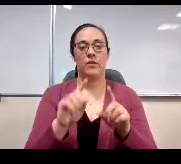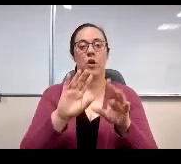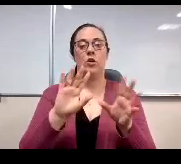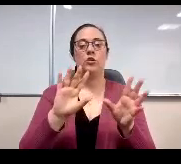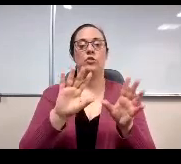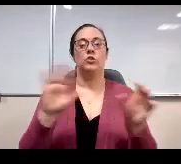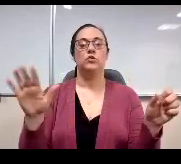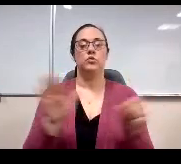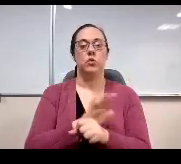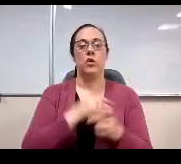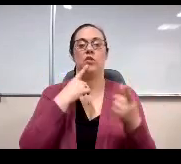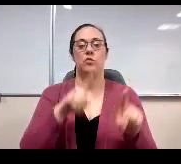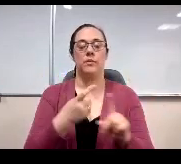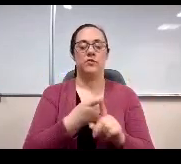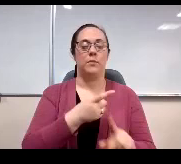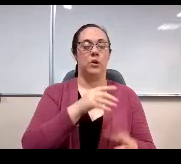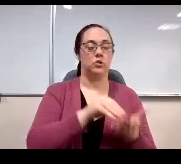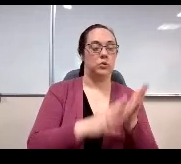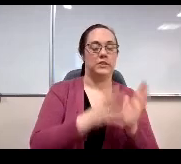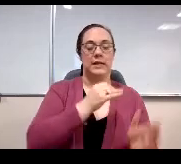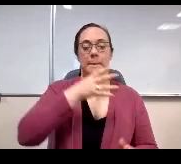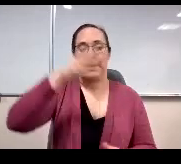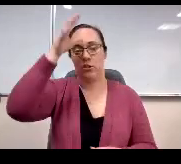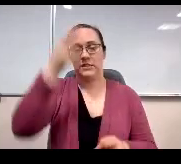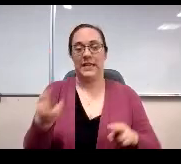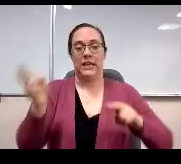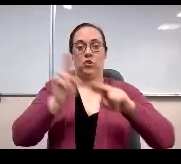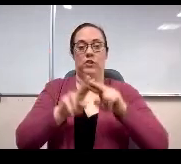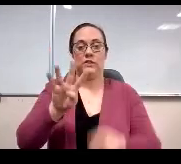students and parents and an increase of four percentage points among staff.